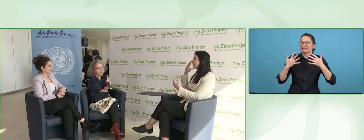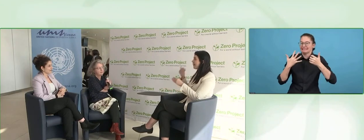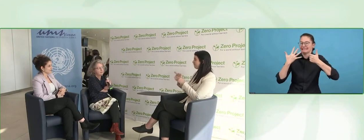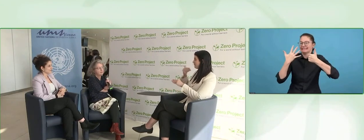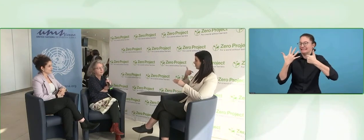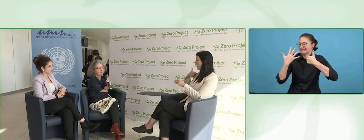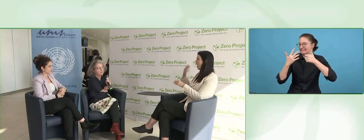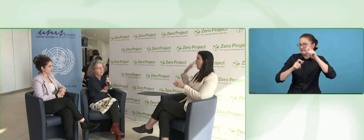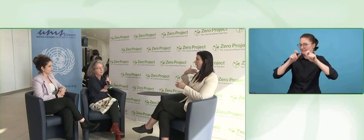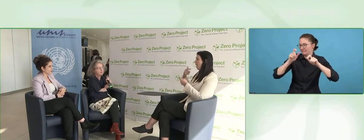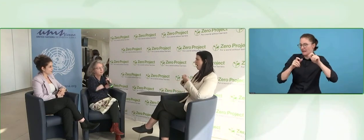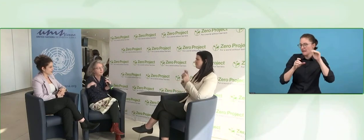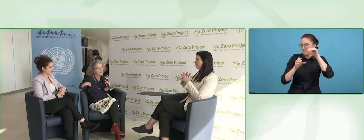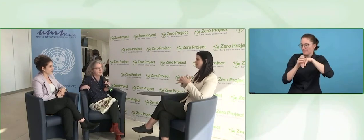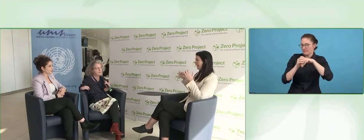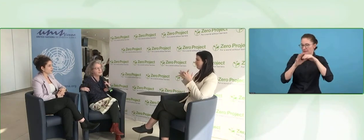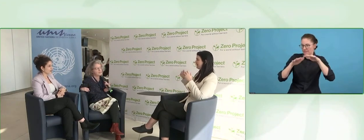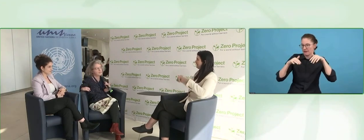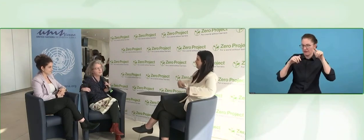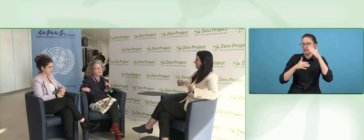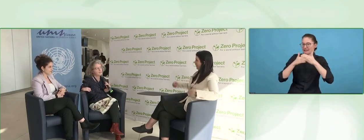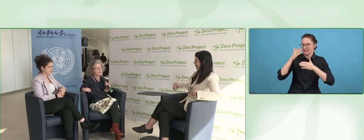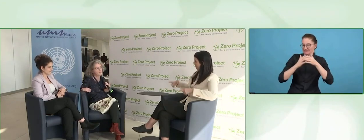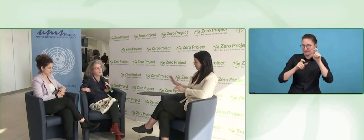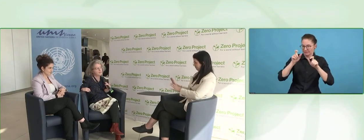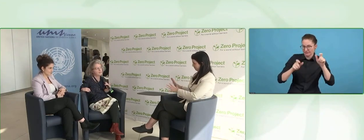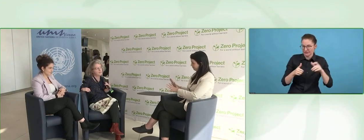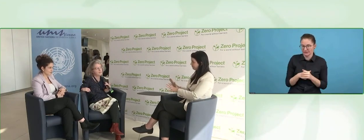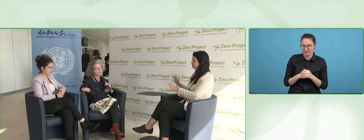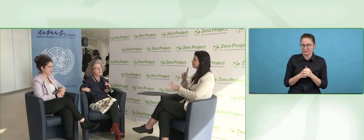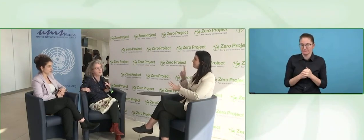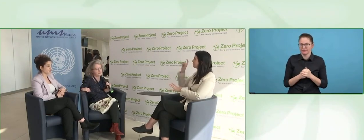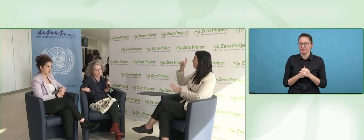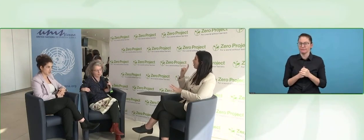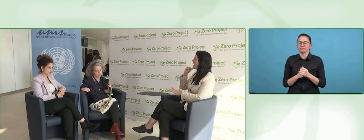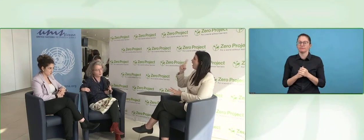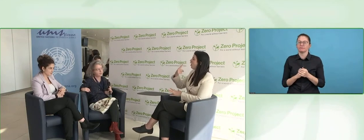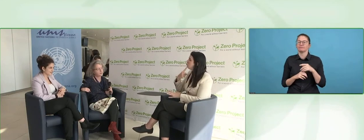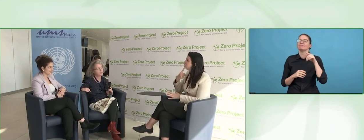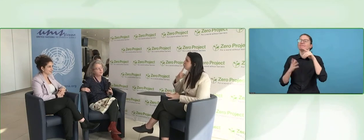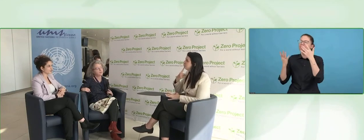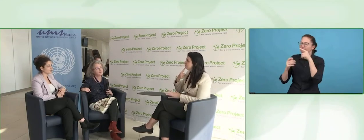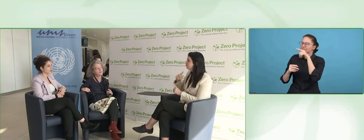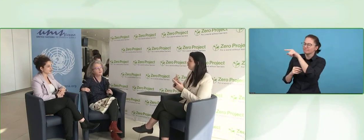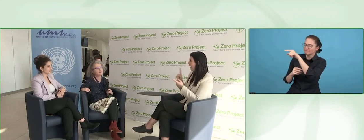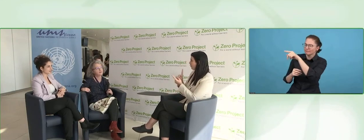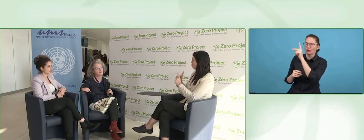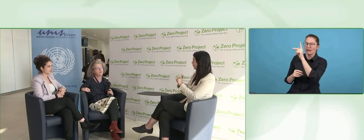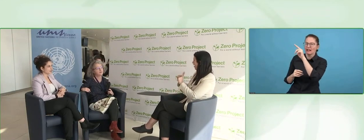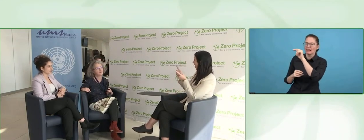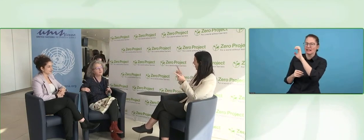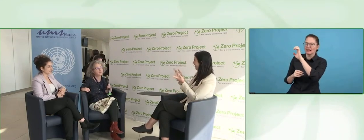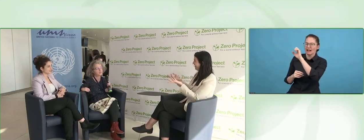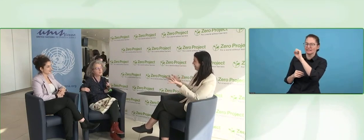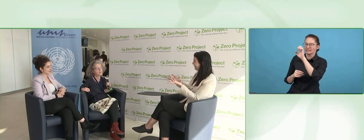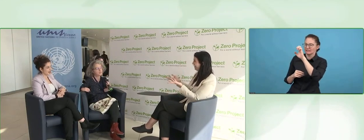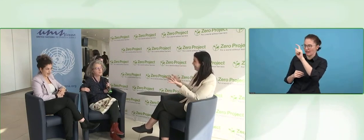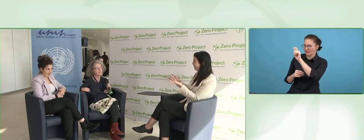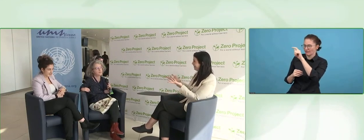As you know, before me, there was a member in the Israeli parliament with a wheelchair, but a deaf person, it has never been had.